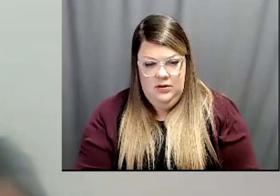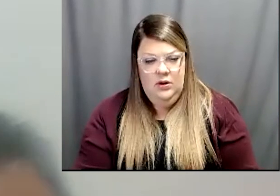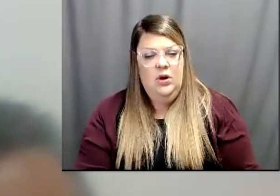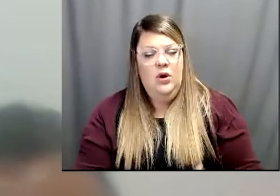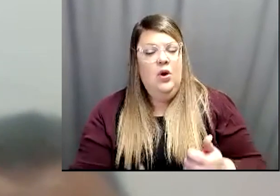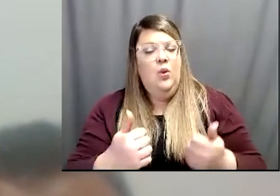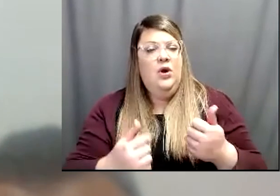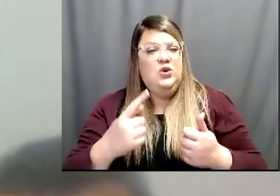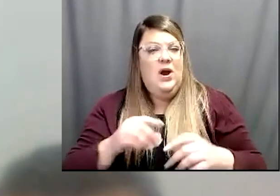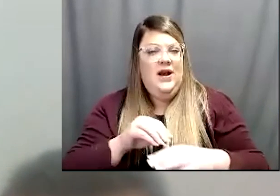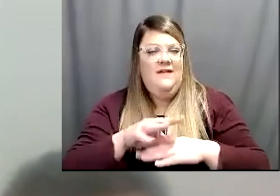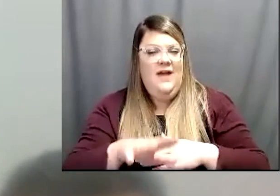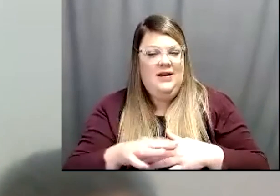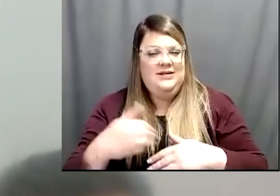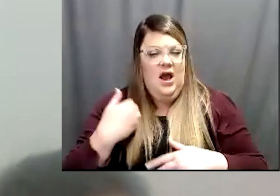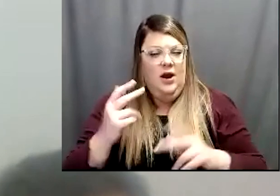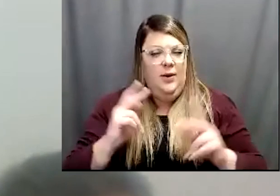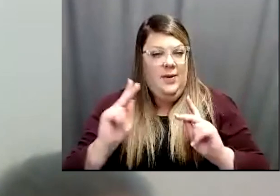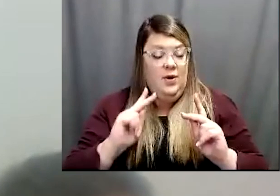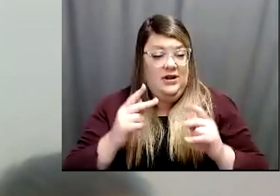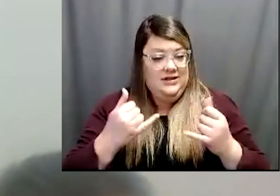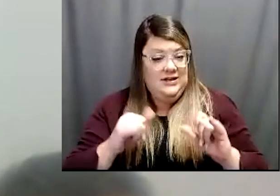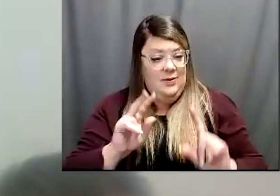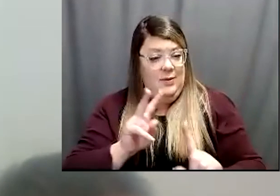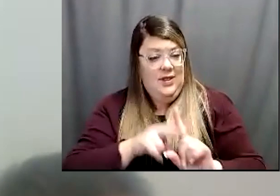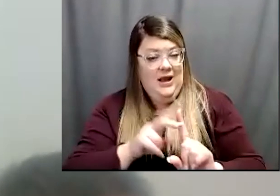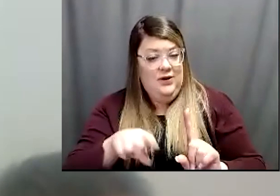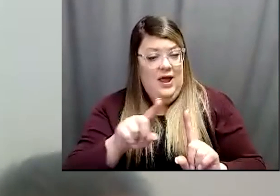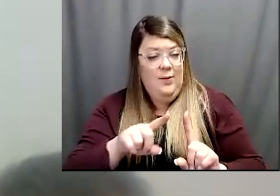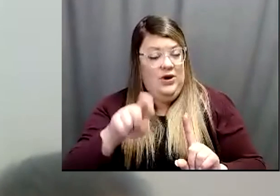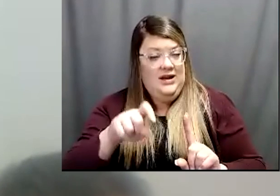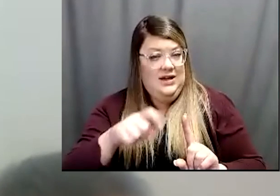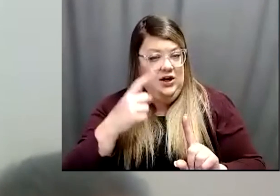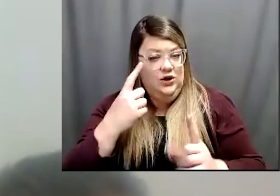soul be applied to them or is it necessary to wait for a modification in the vaccine?"